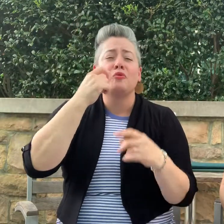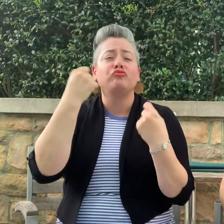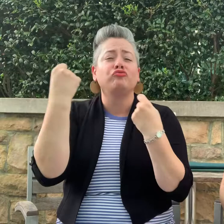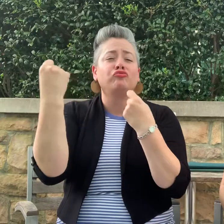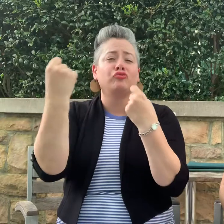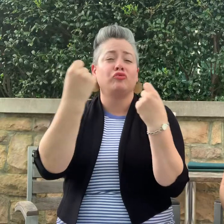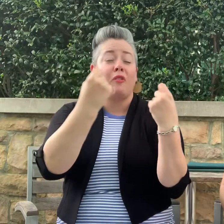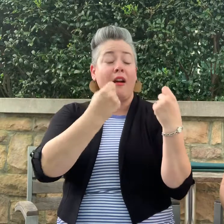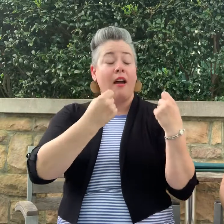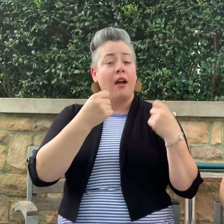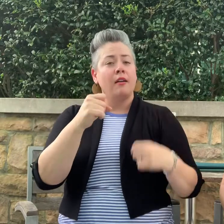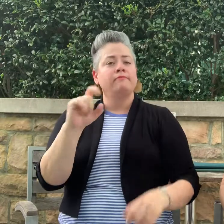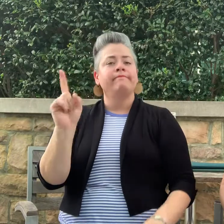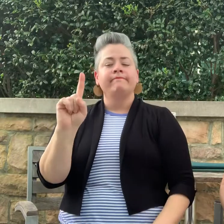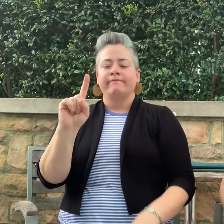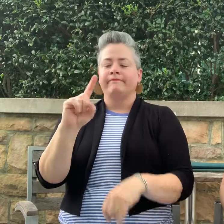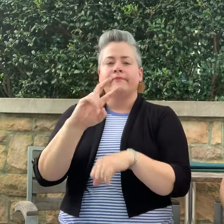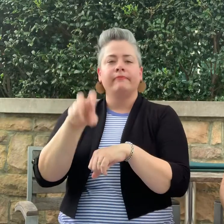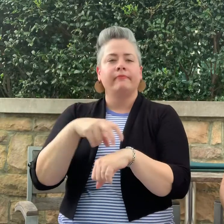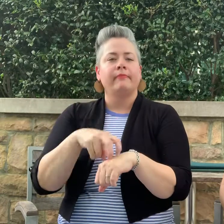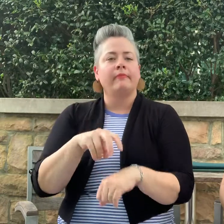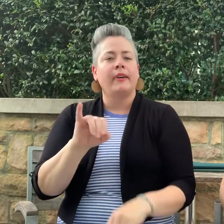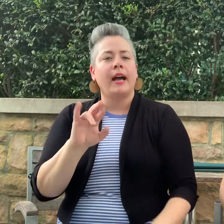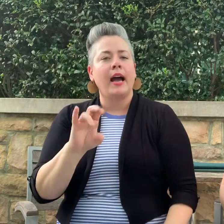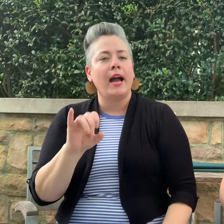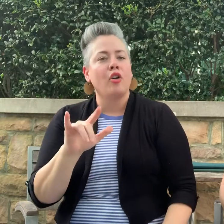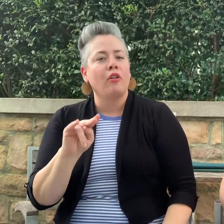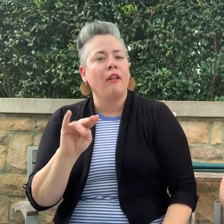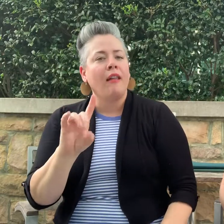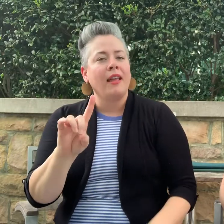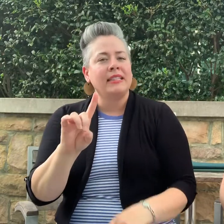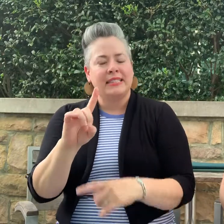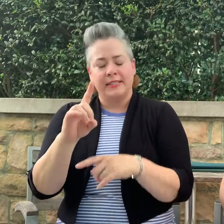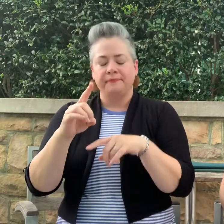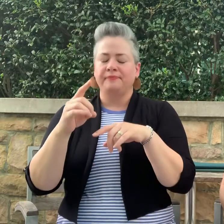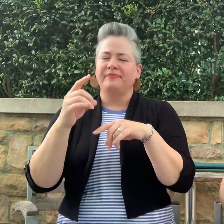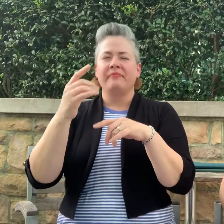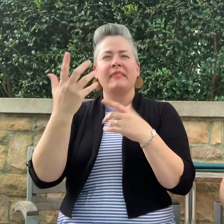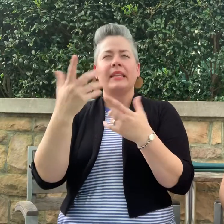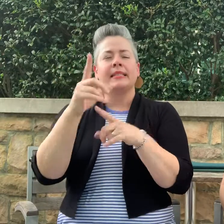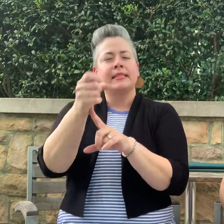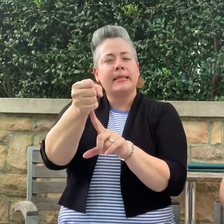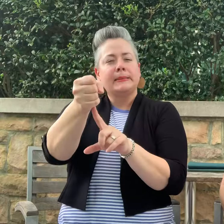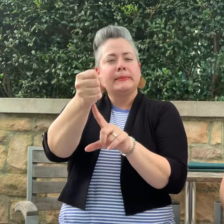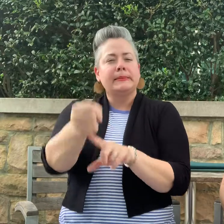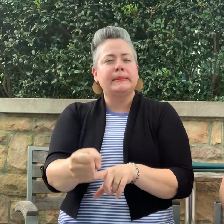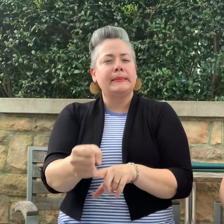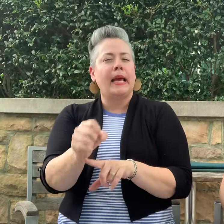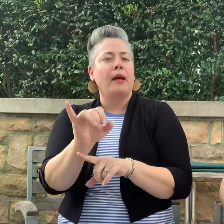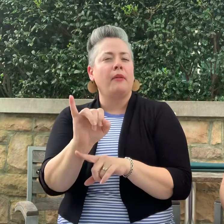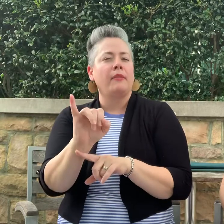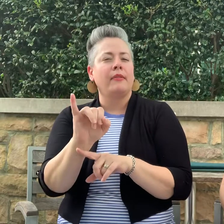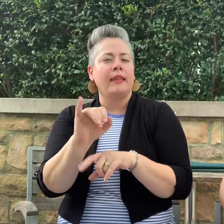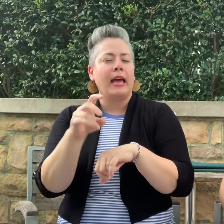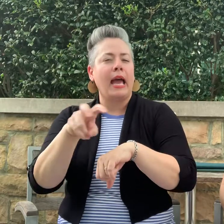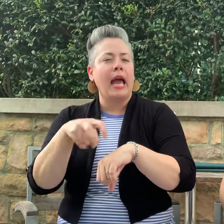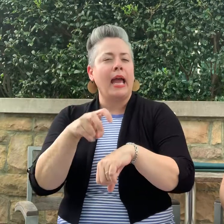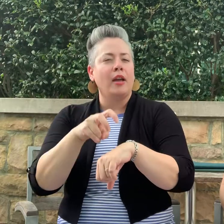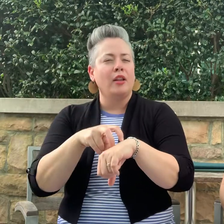picturesque drive on the Beara Peninusla in Ireland.